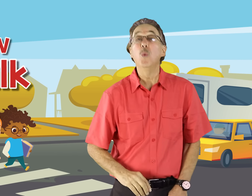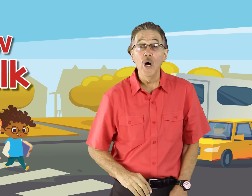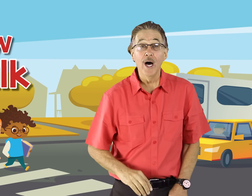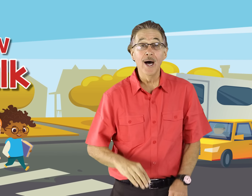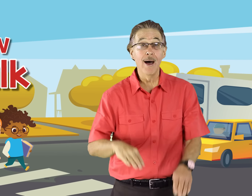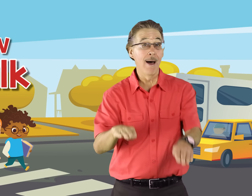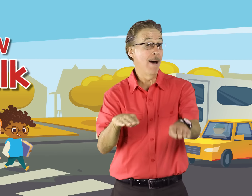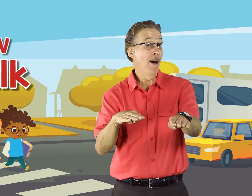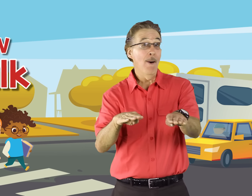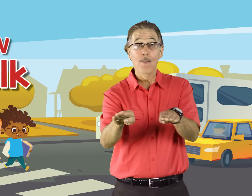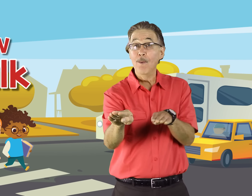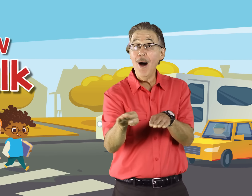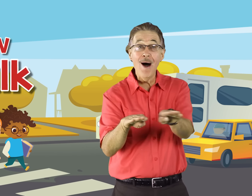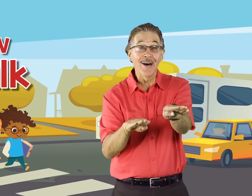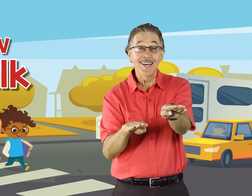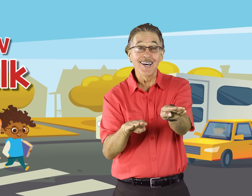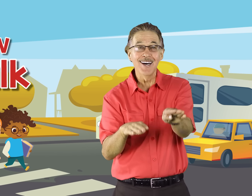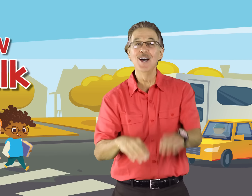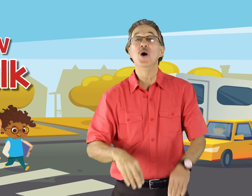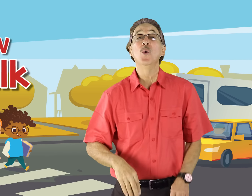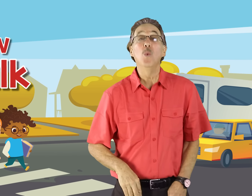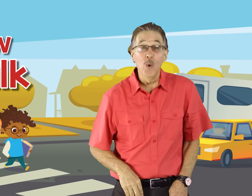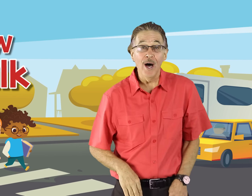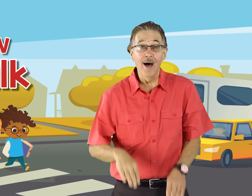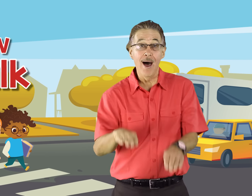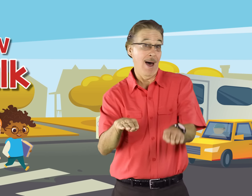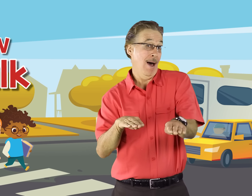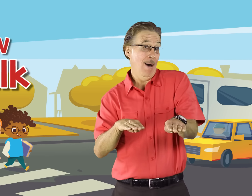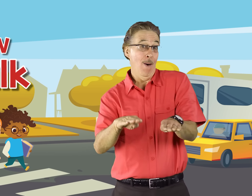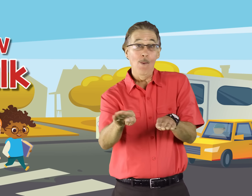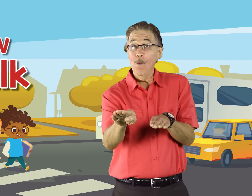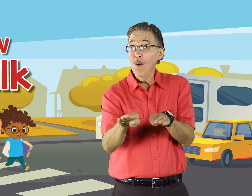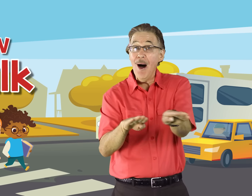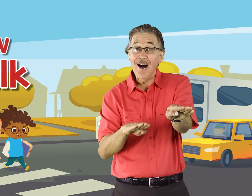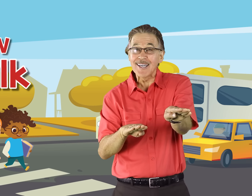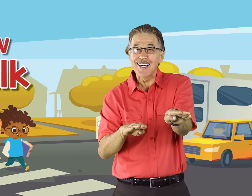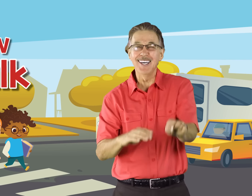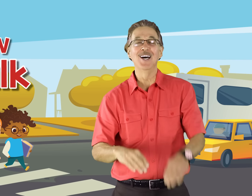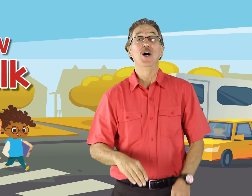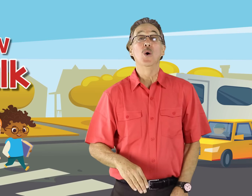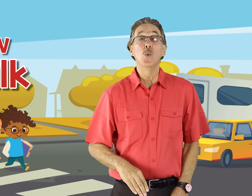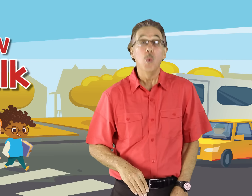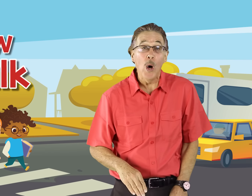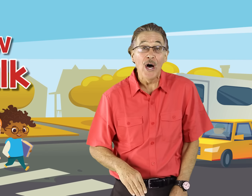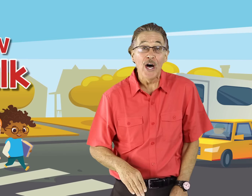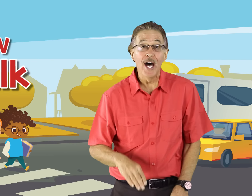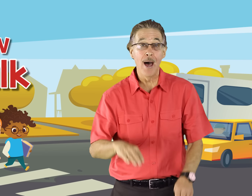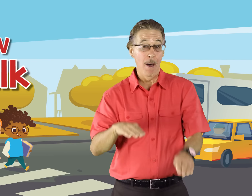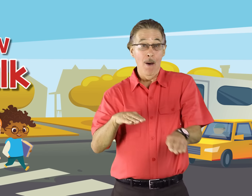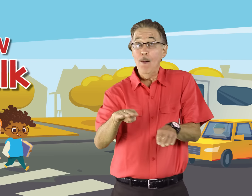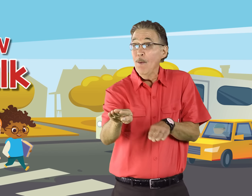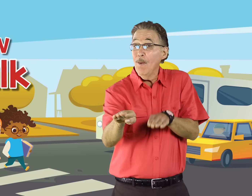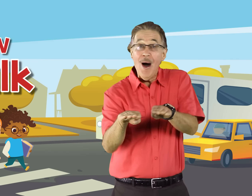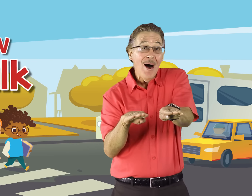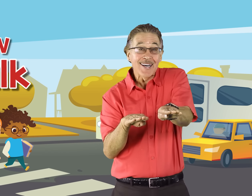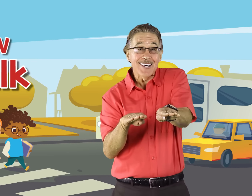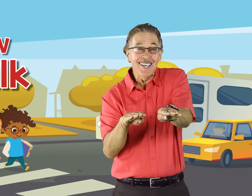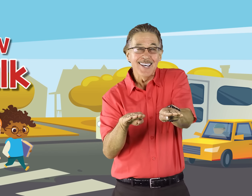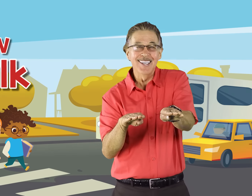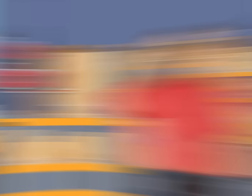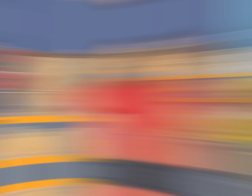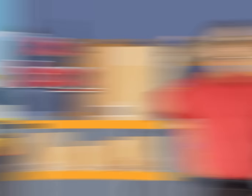/w/ walk /w/ walk /w/ walk